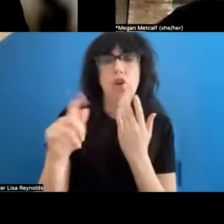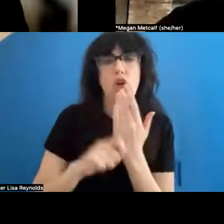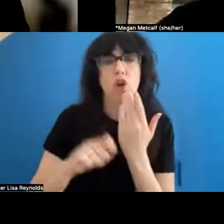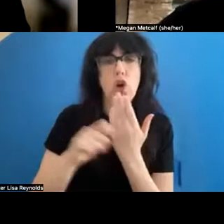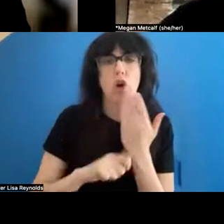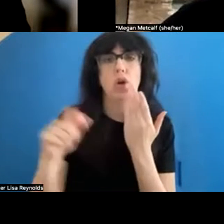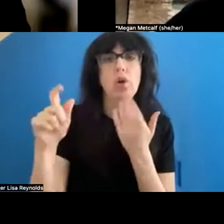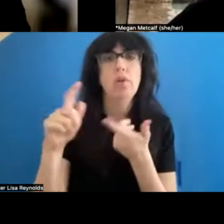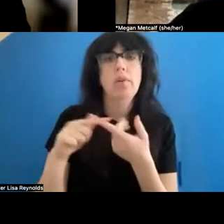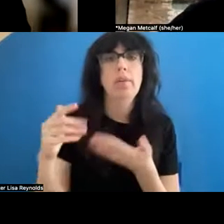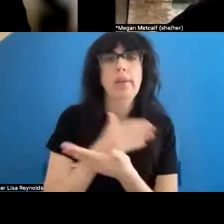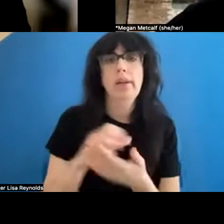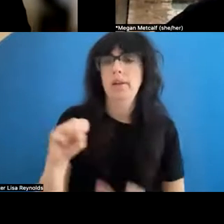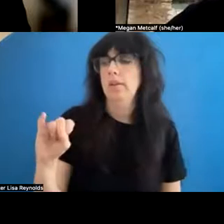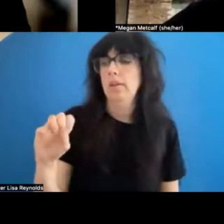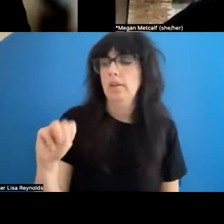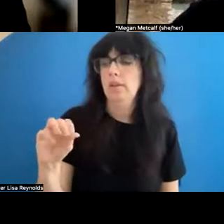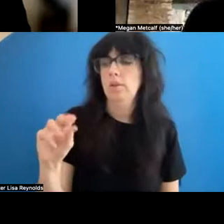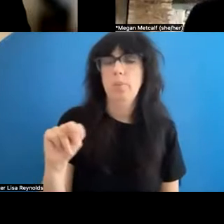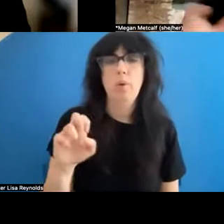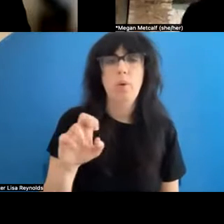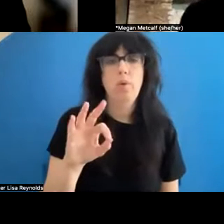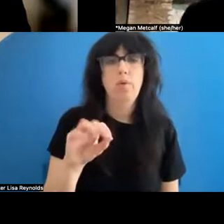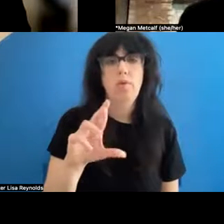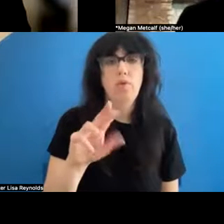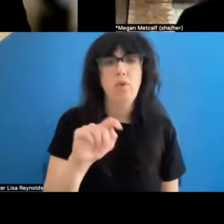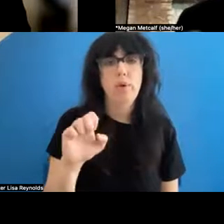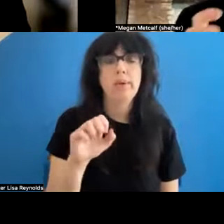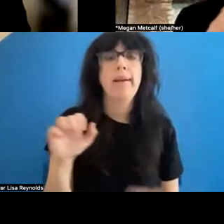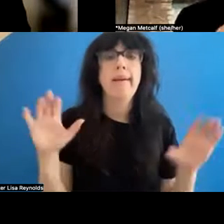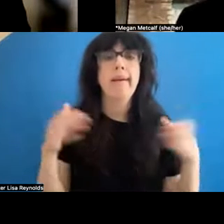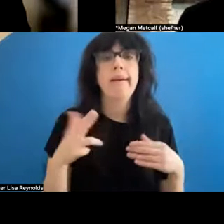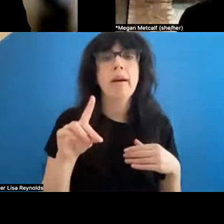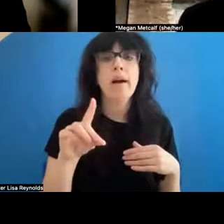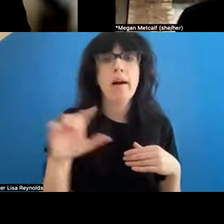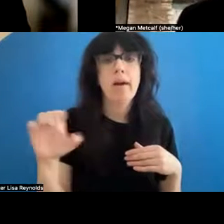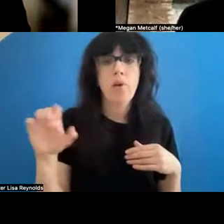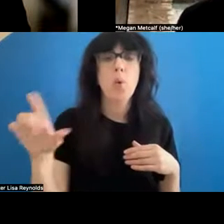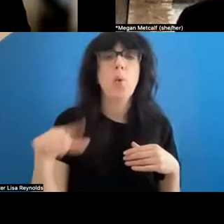of Simone forties huddle, which has a structure where it's in part